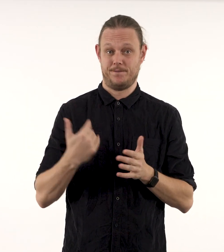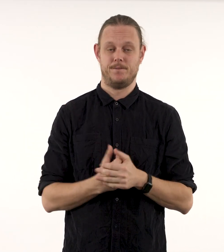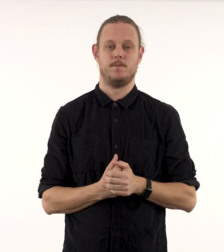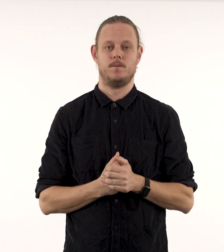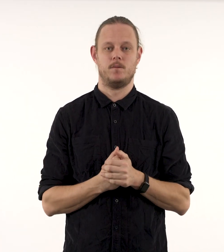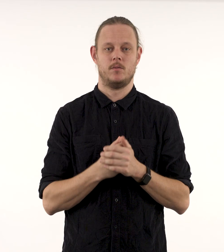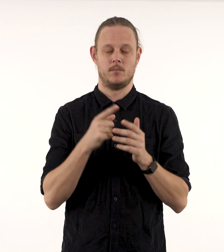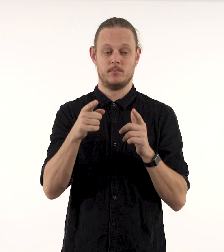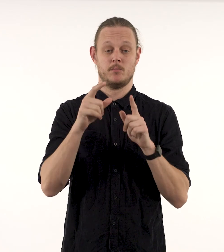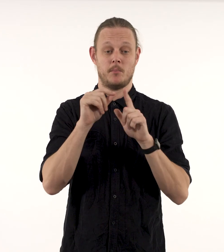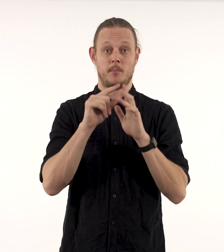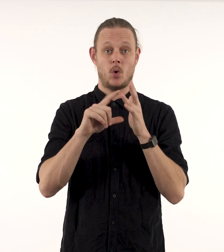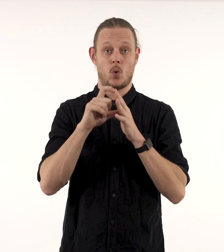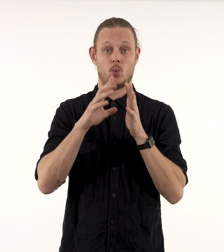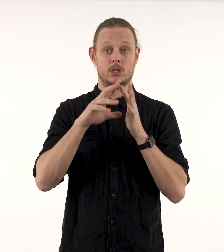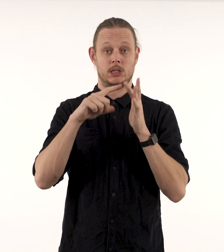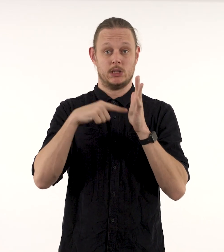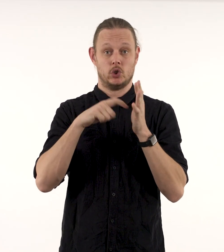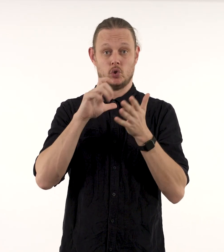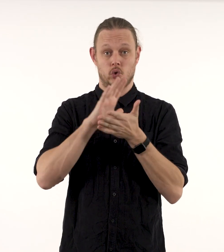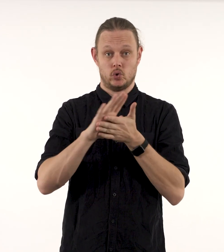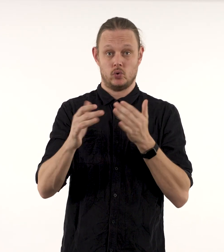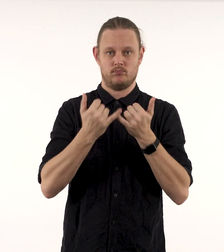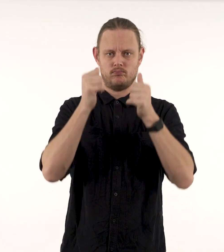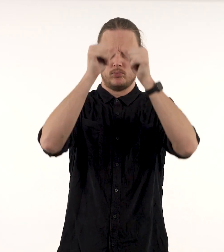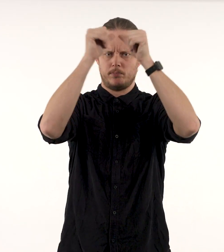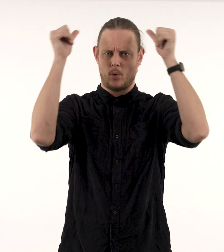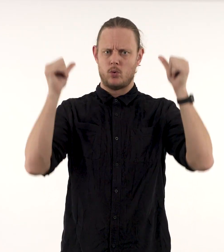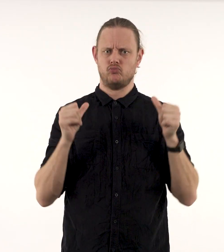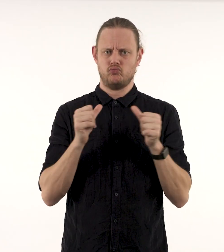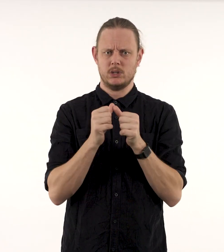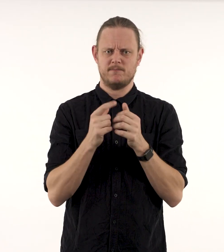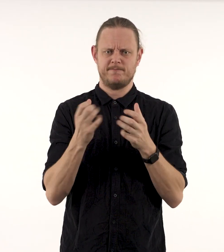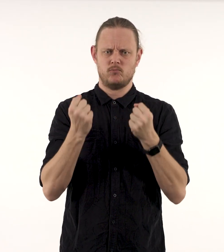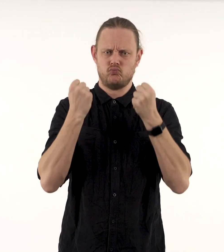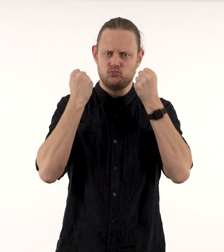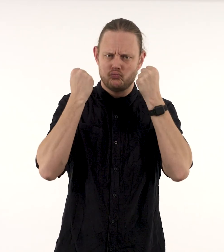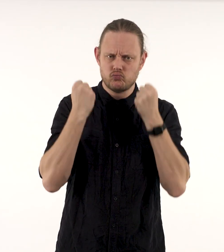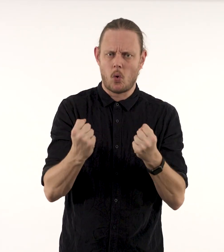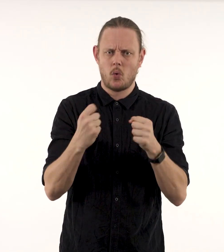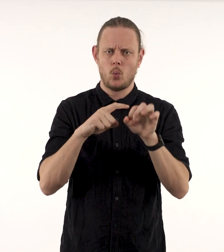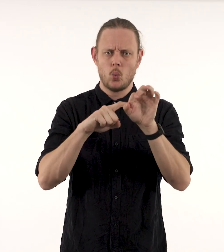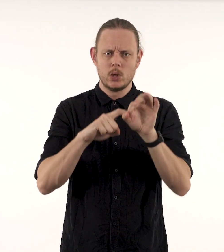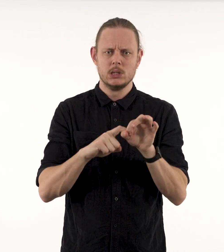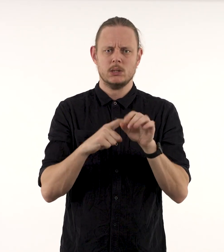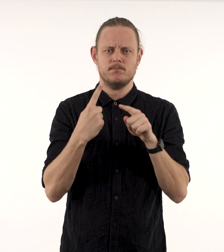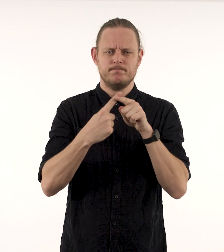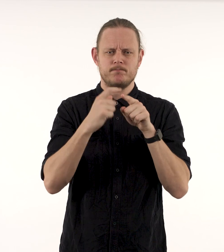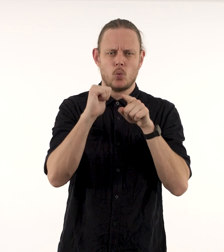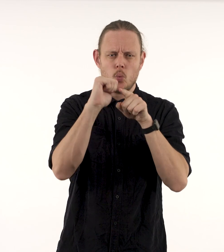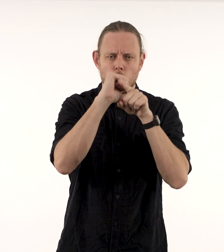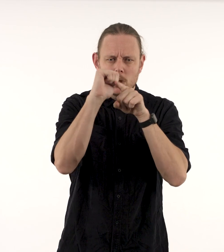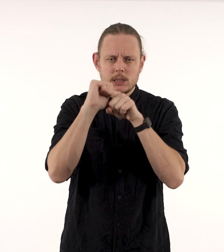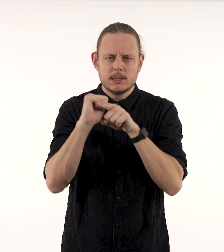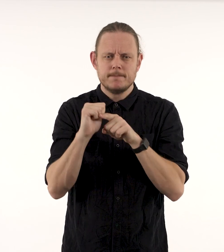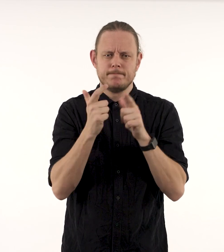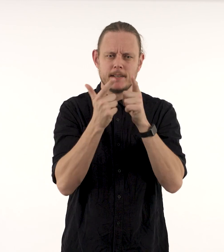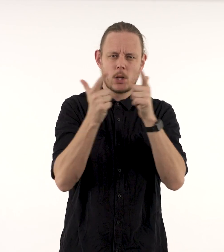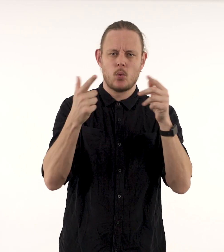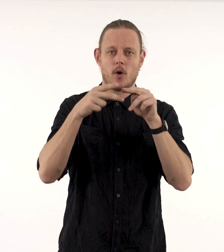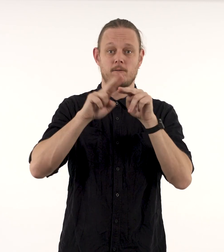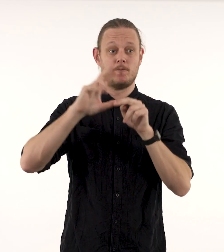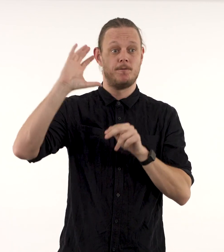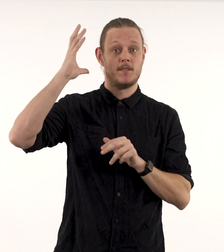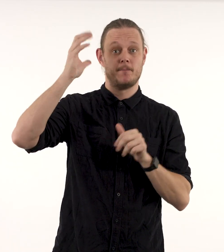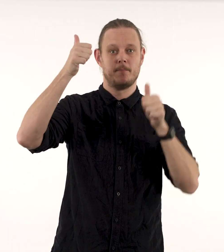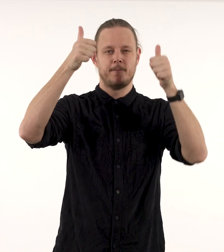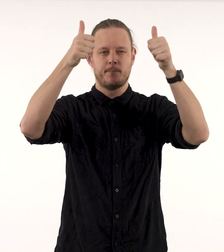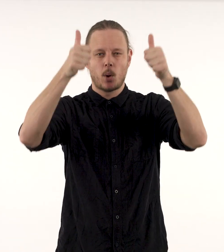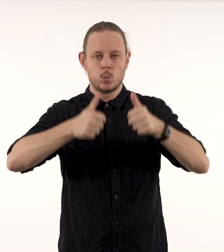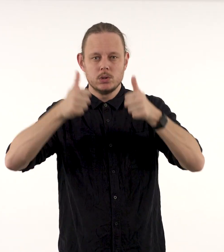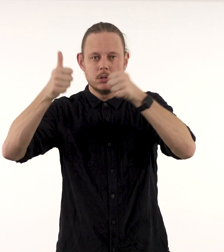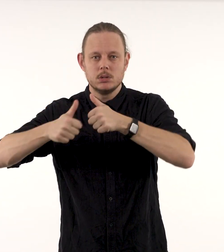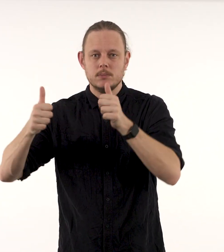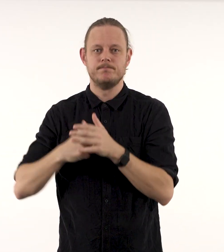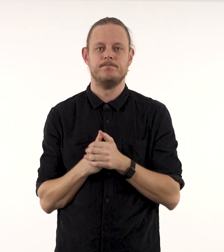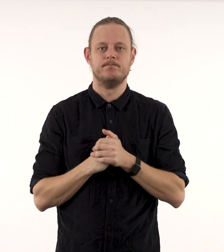Powditch's portraits have a strong graphic quality; his subjects are rendered using the language of film posters,